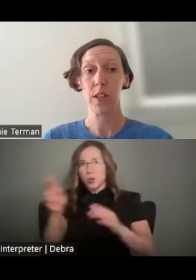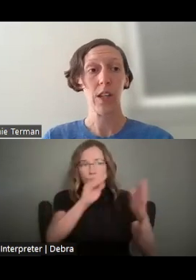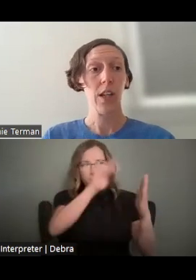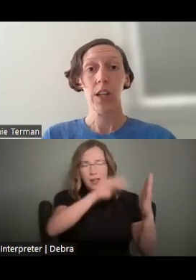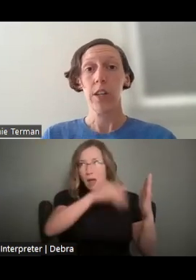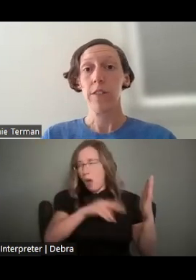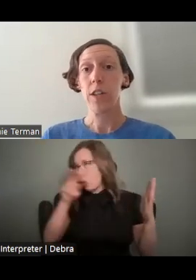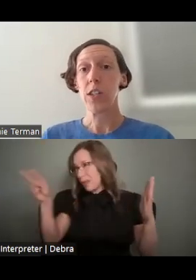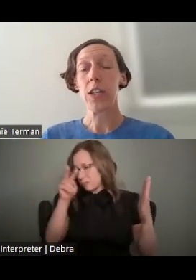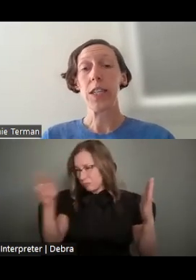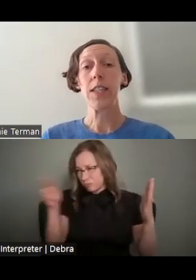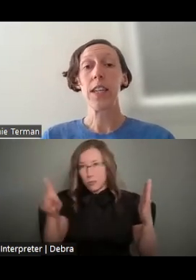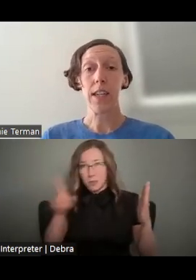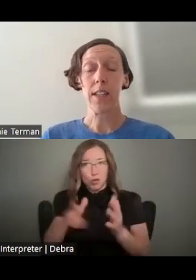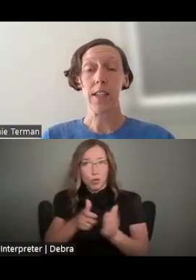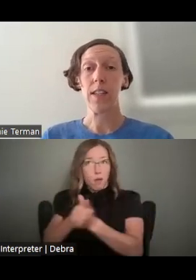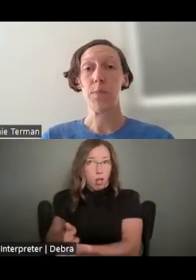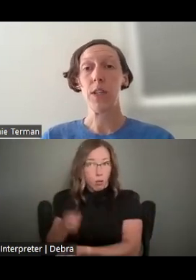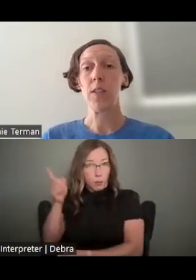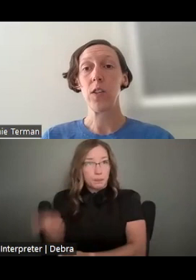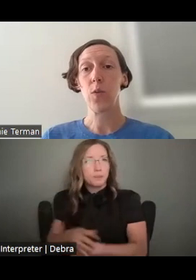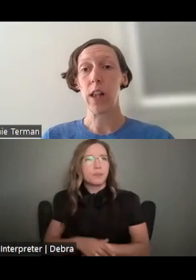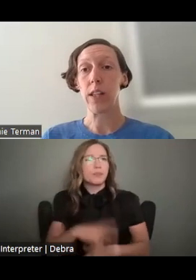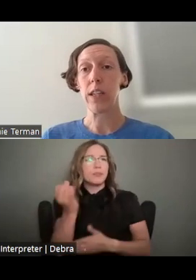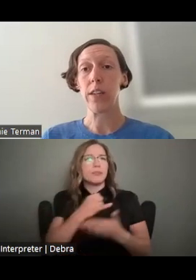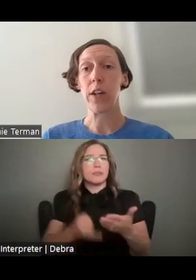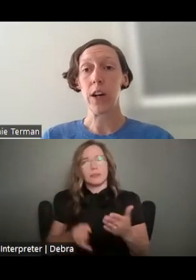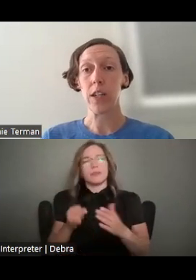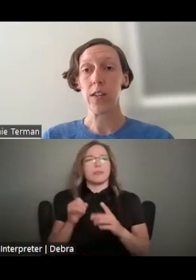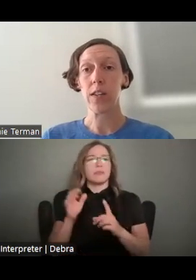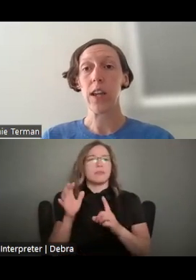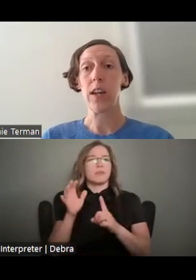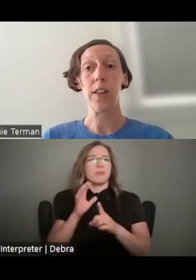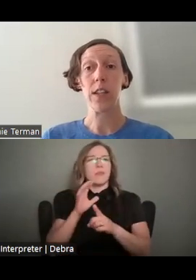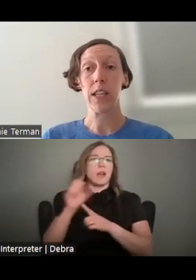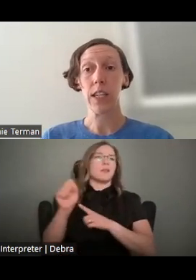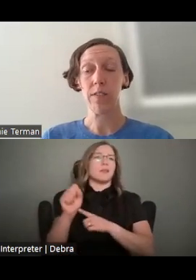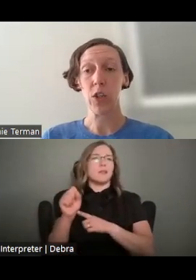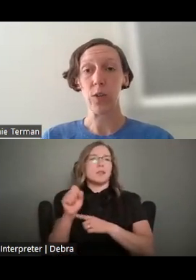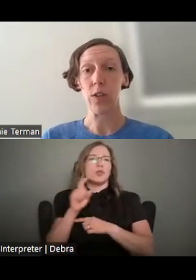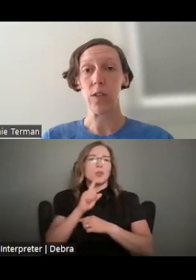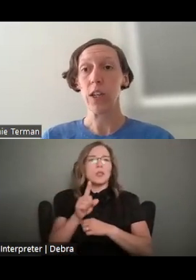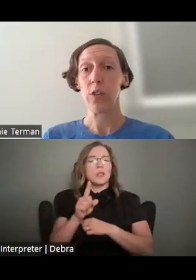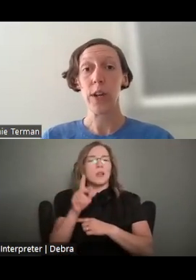FIRST, ARTISTIC EXCELLENCE SPEAKS TO THE QUALITY OF THE ARTISTS AND OTHER KEY INDIVIDUALS,